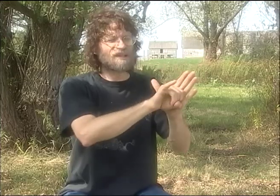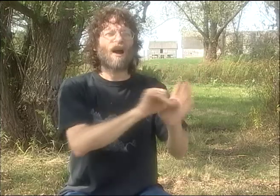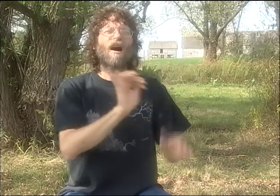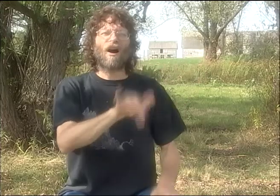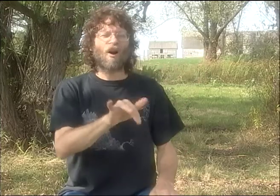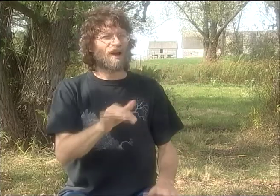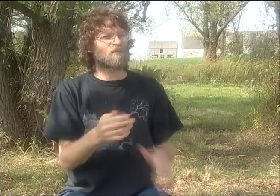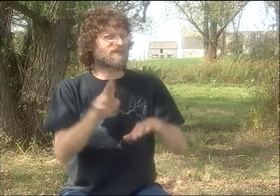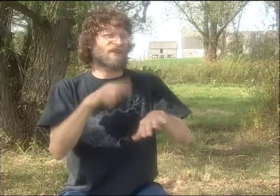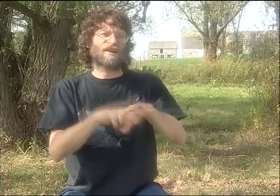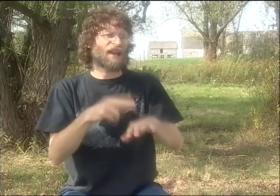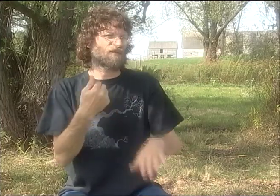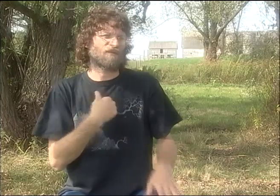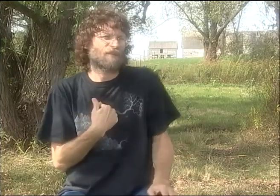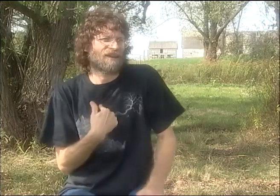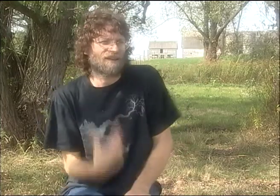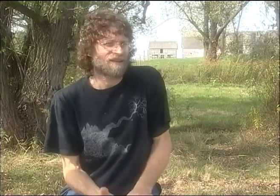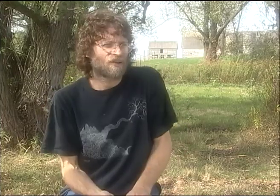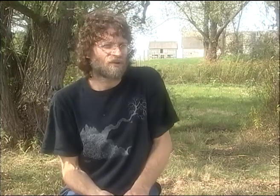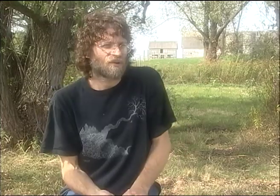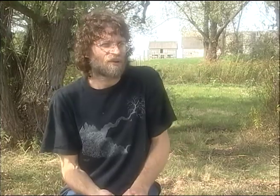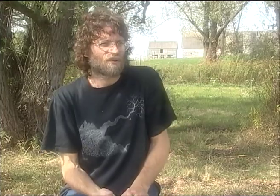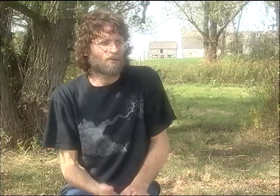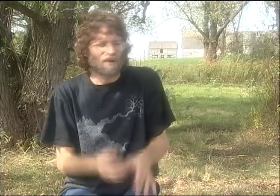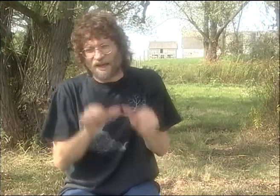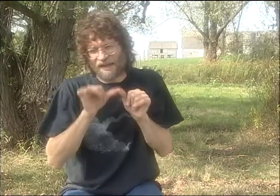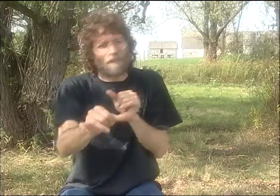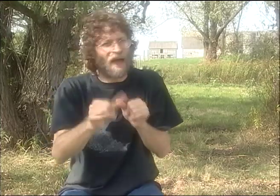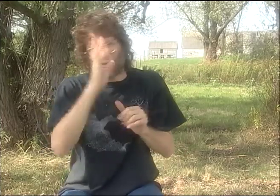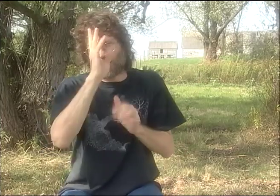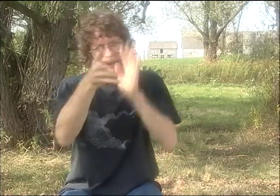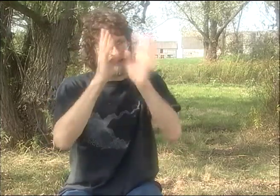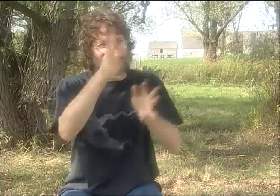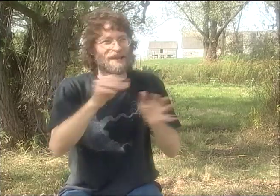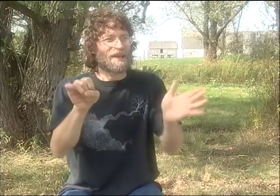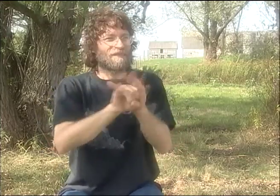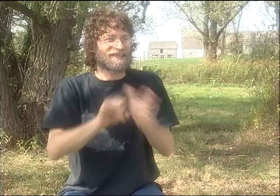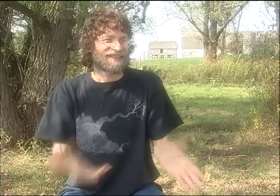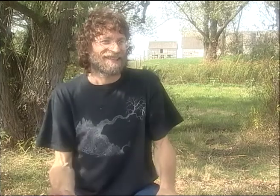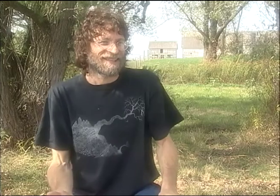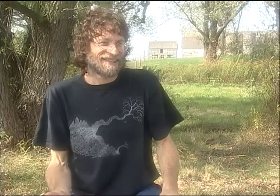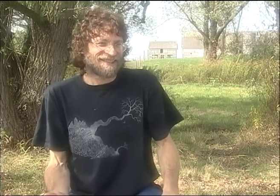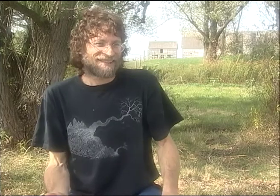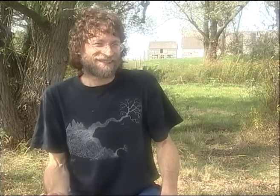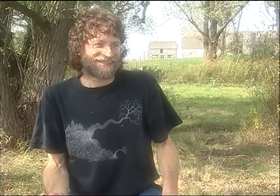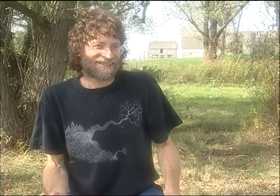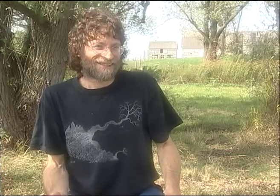ALL THESE DIFFERENT IMAGES PUT TOGETHER. AND I SAW THE SIGN LANGUAGE POETS DOING IMAGES AS WELL.